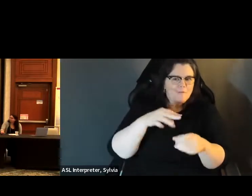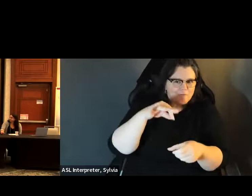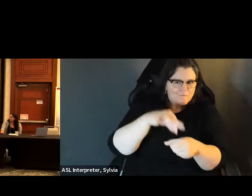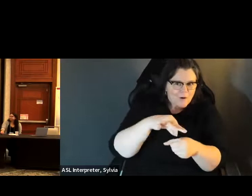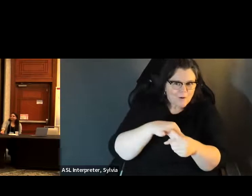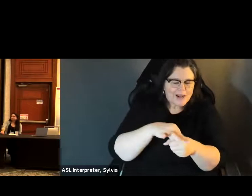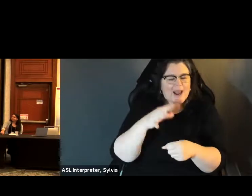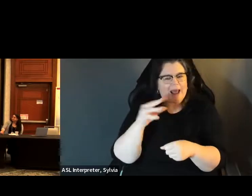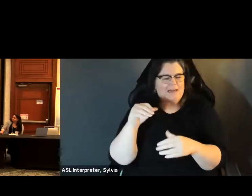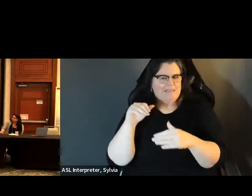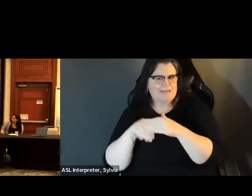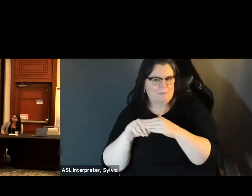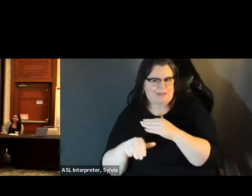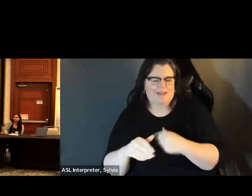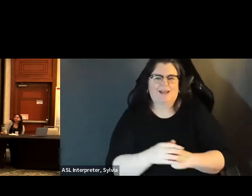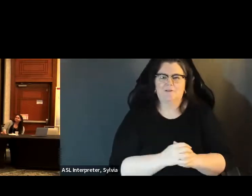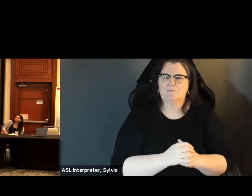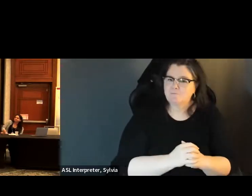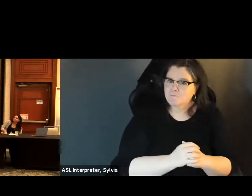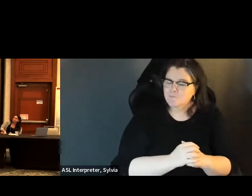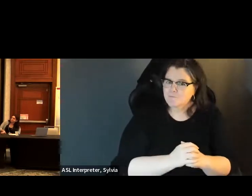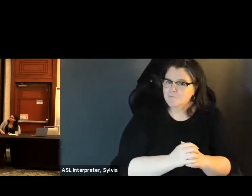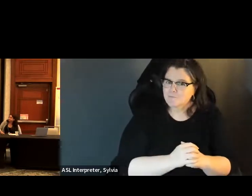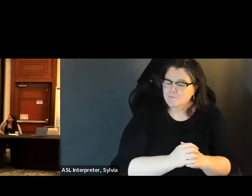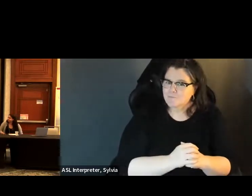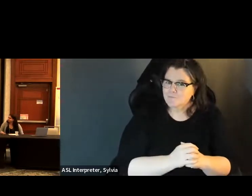excited to chat with everyone today about voting and intersectionality.